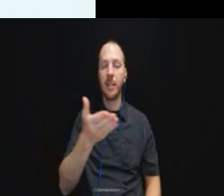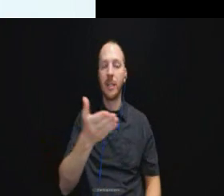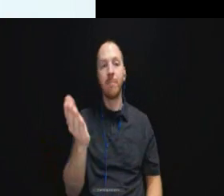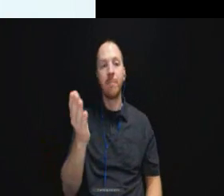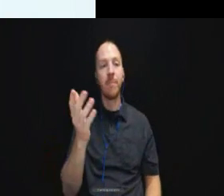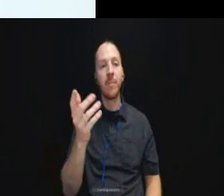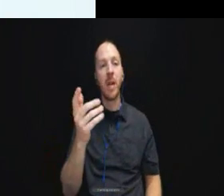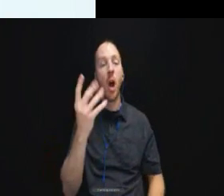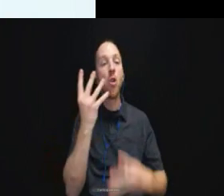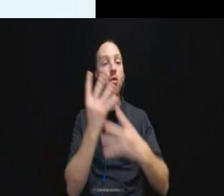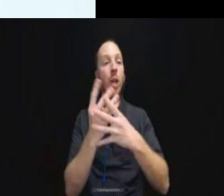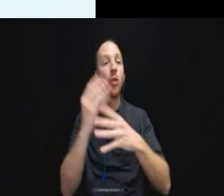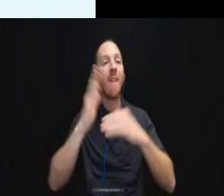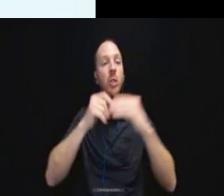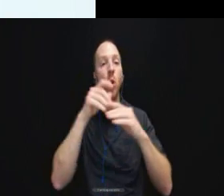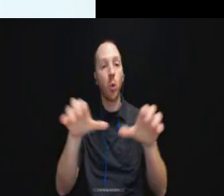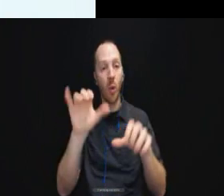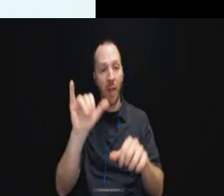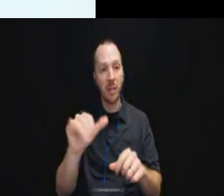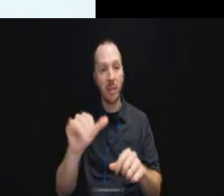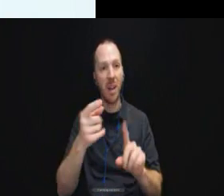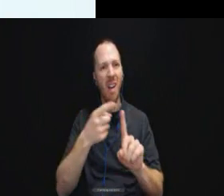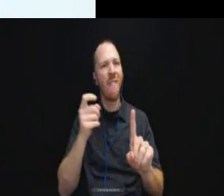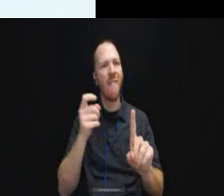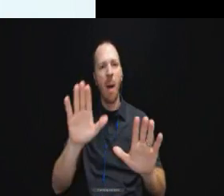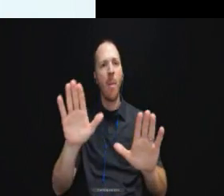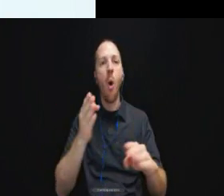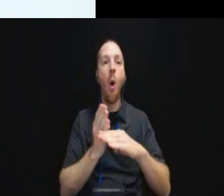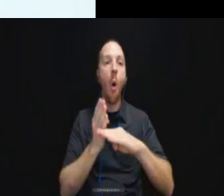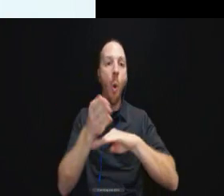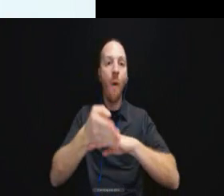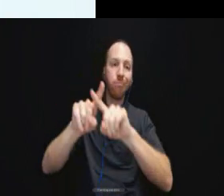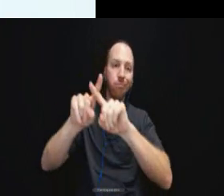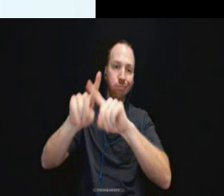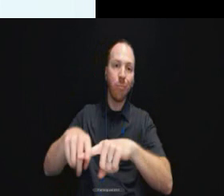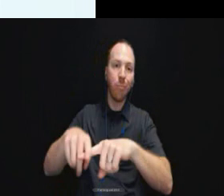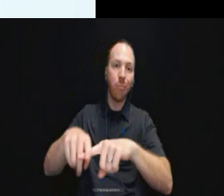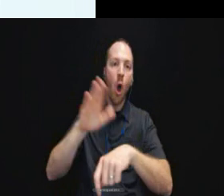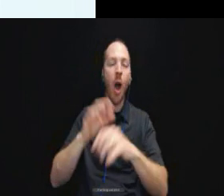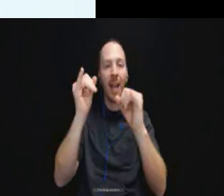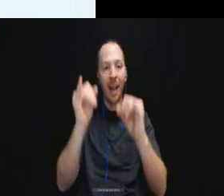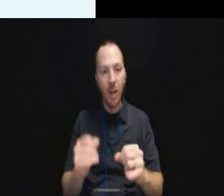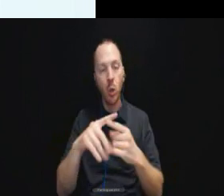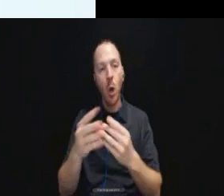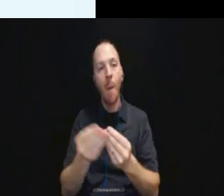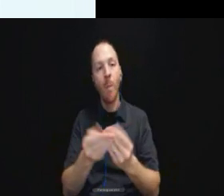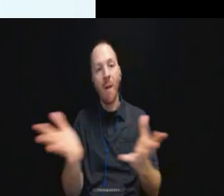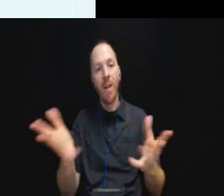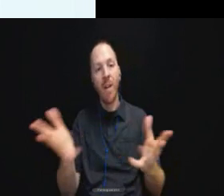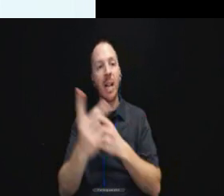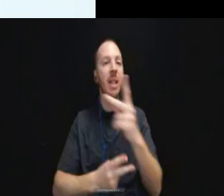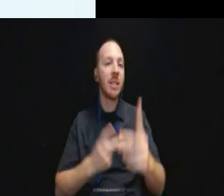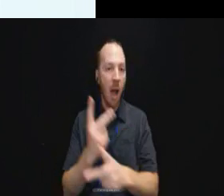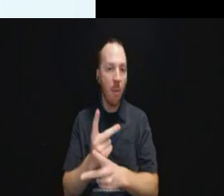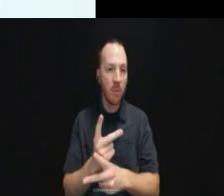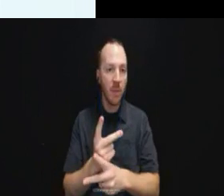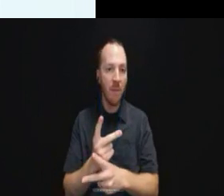are doing this from overly relying on individuals to provide the types of auxiliary aids and